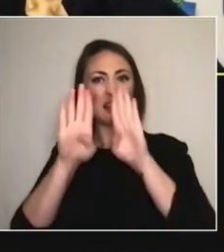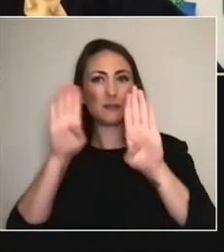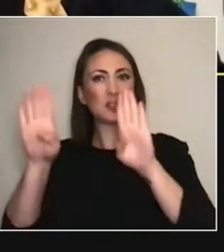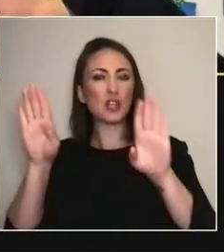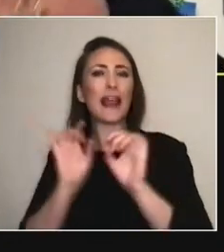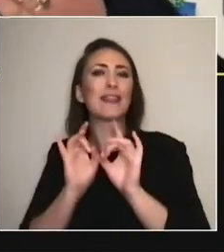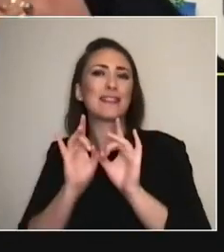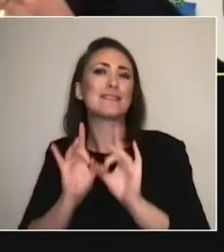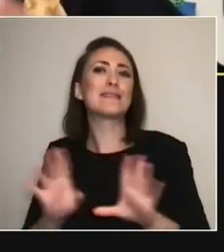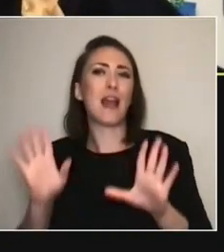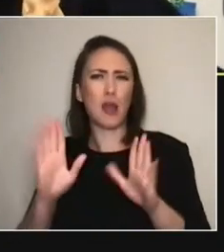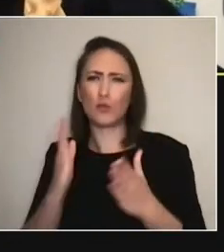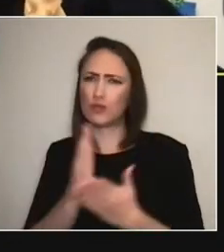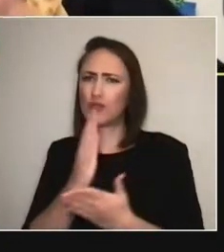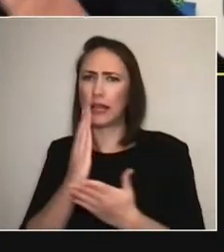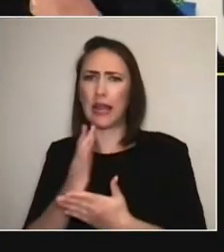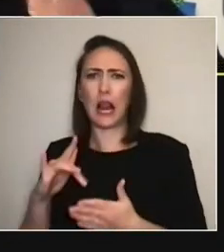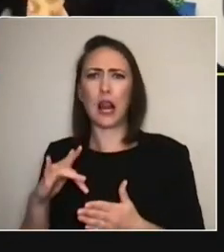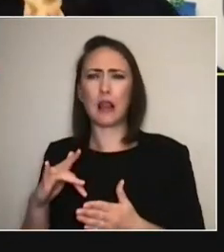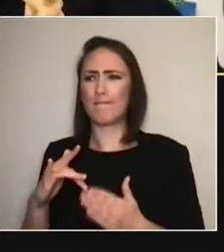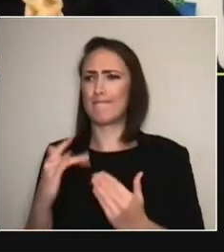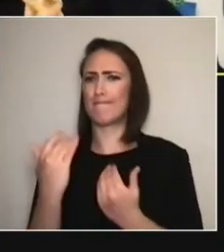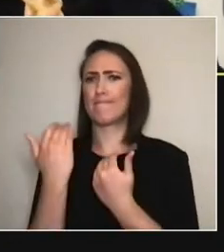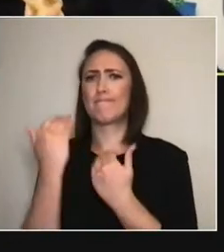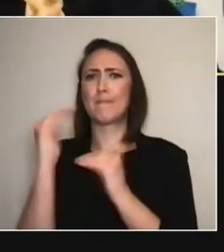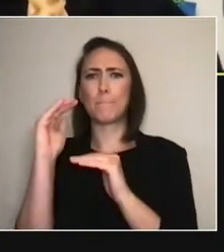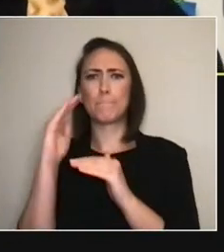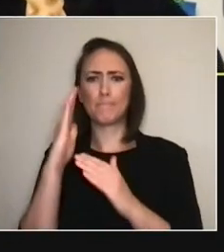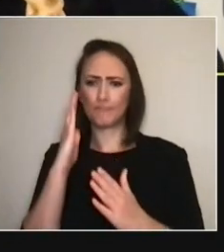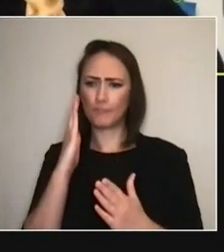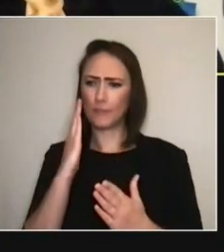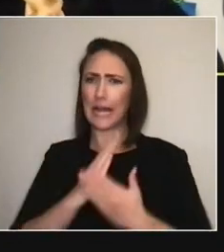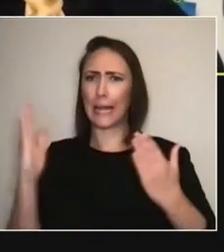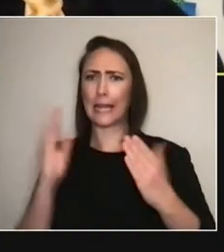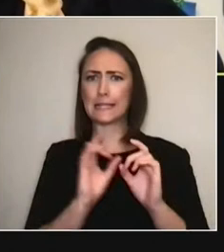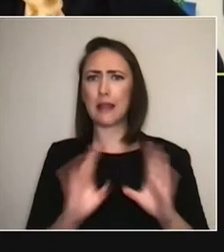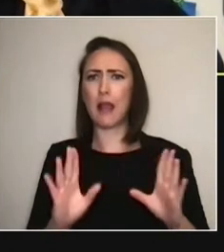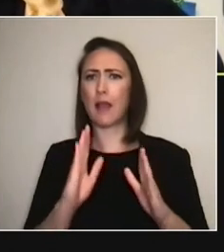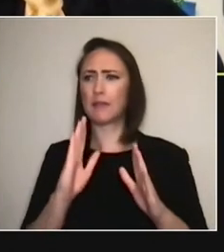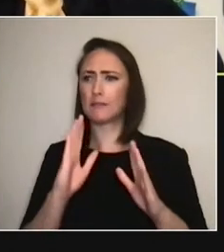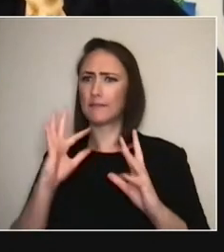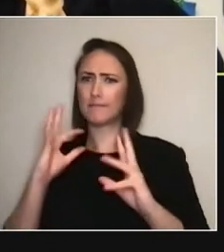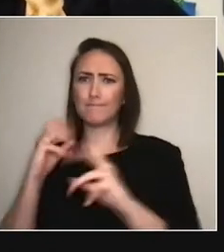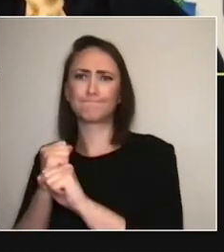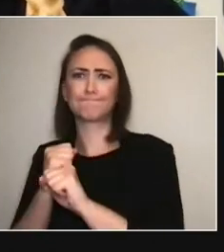from the start that we wanted it to have a very definitive open and a very definitive close.